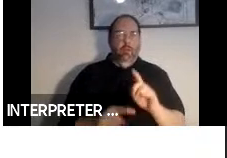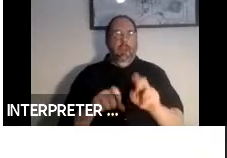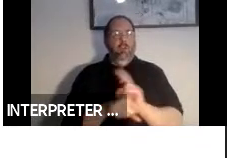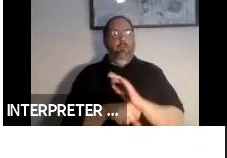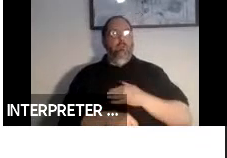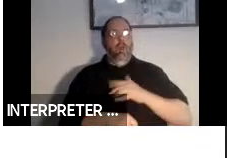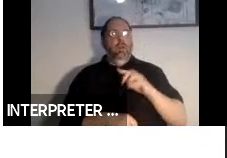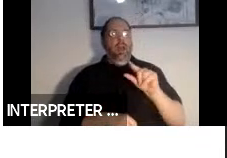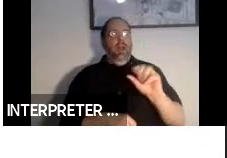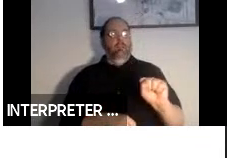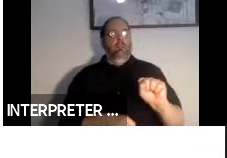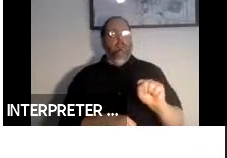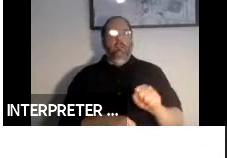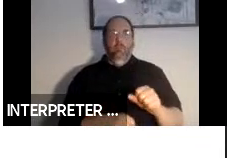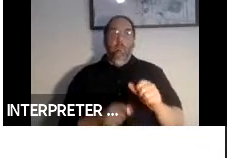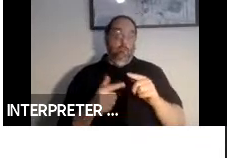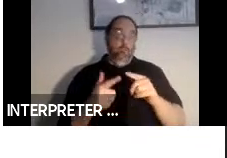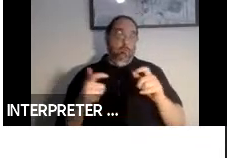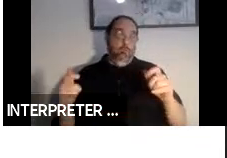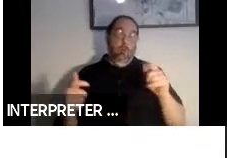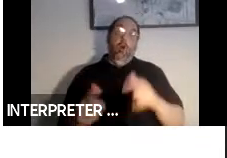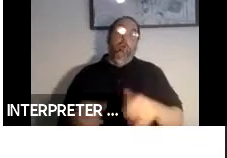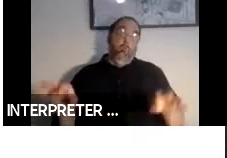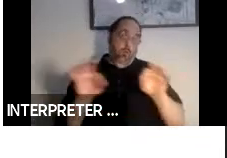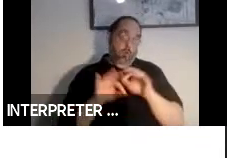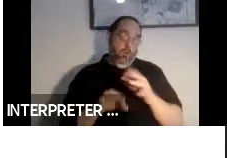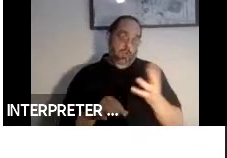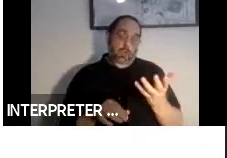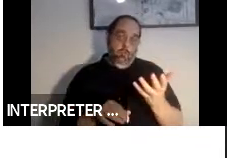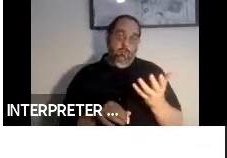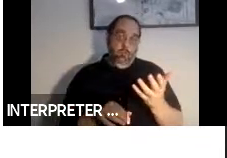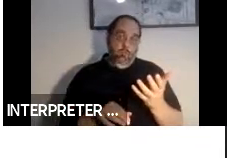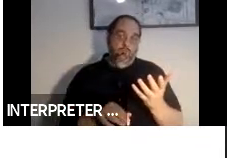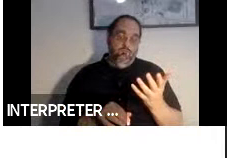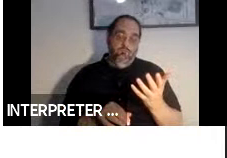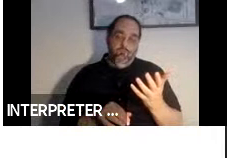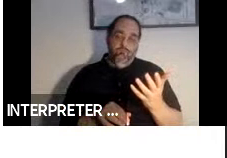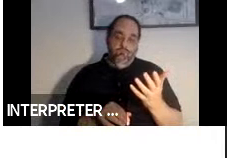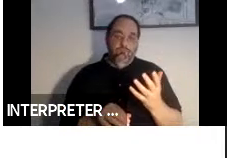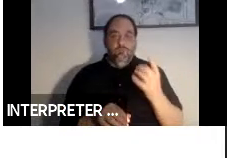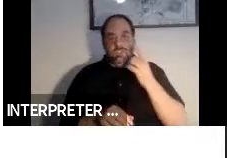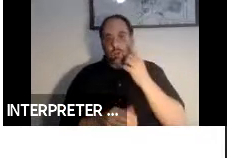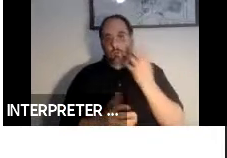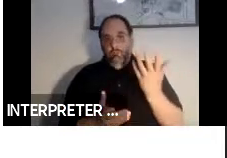These are all sort of important things to take into consideration and make sure that